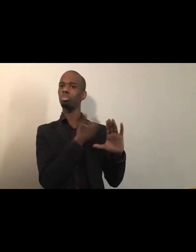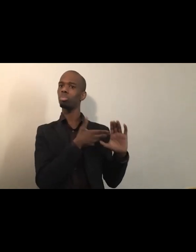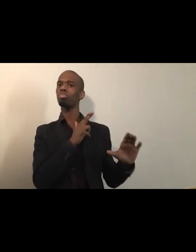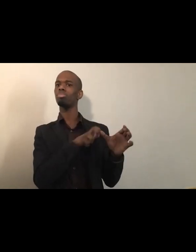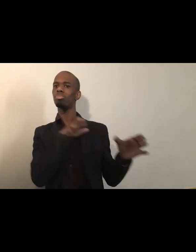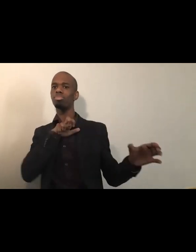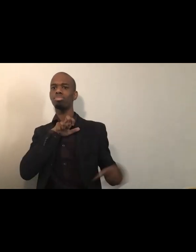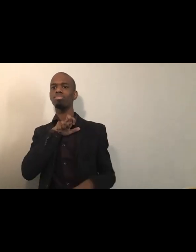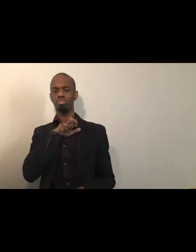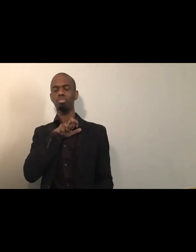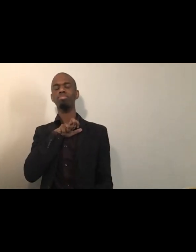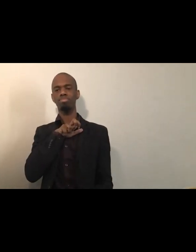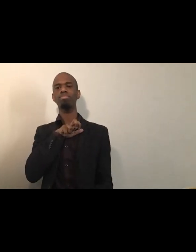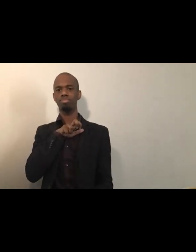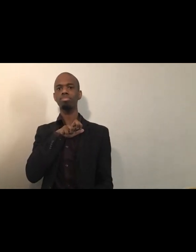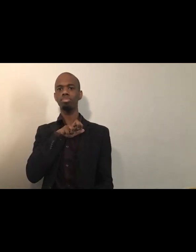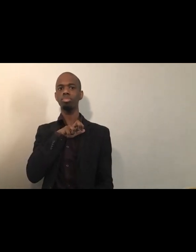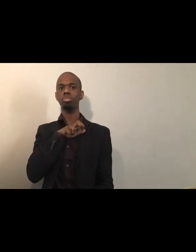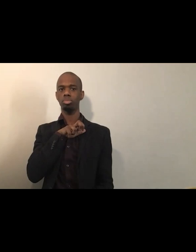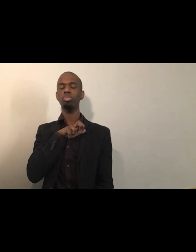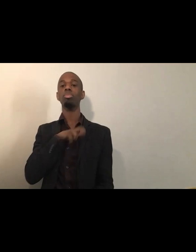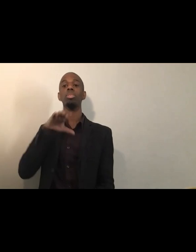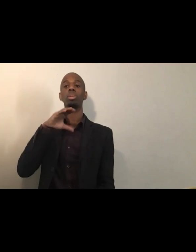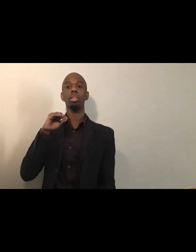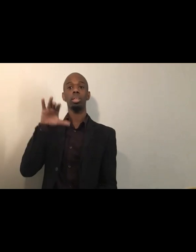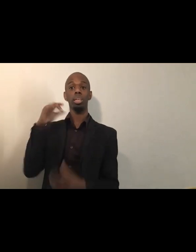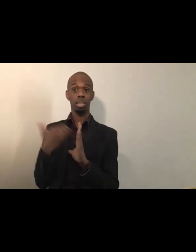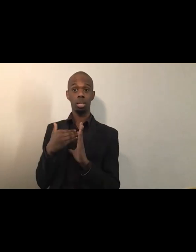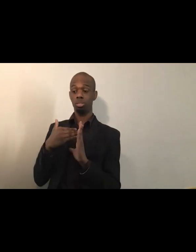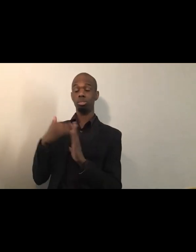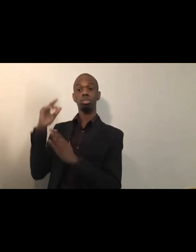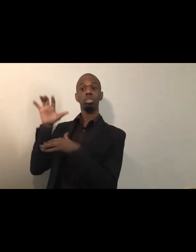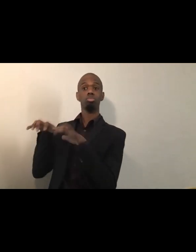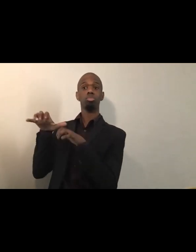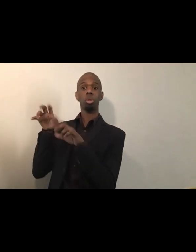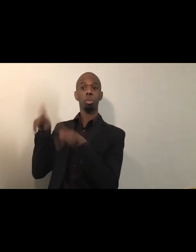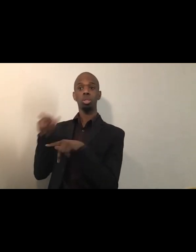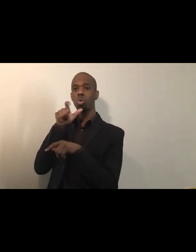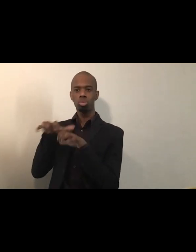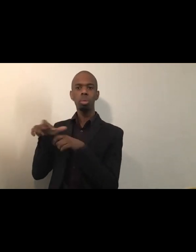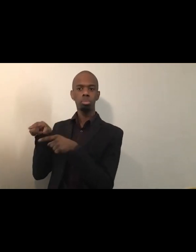And what was his name? [Yolanda] Daryl James. Darrell, thank you for sharing that Daryl.